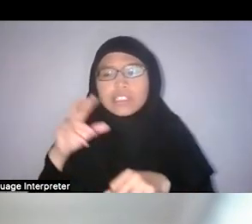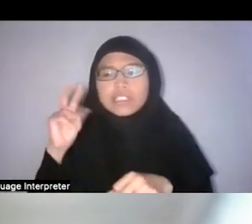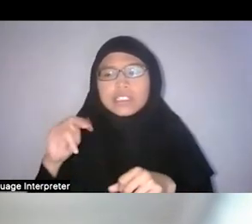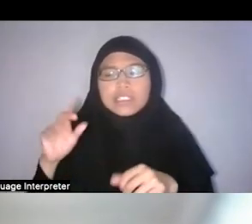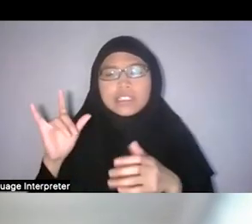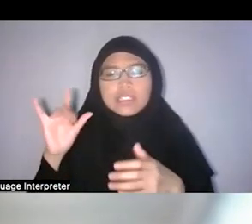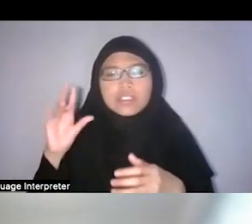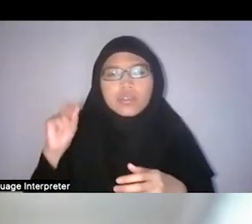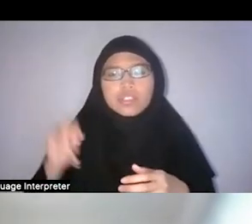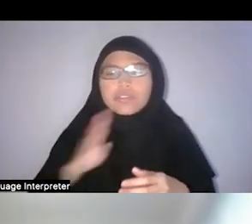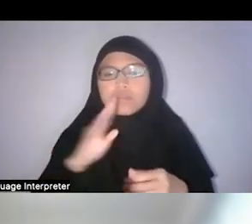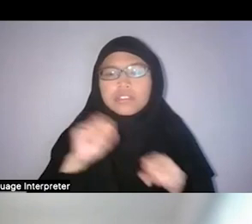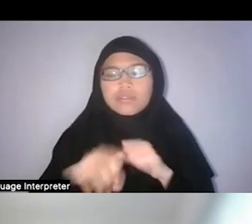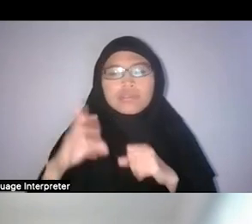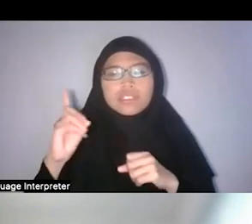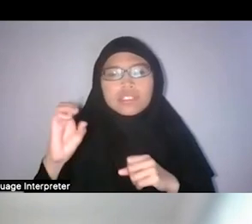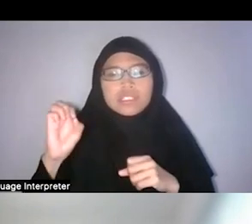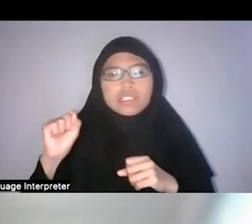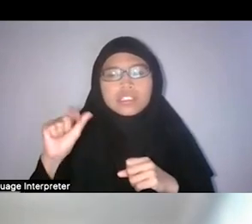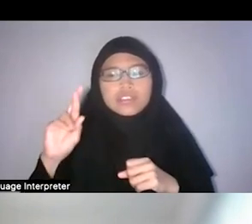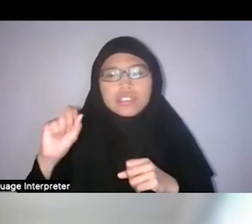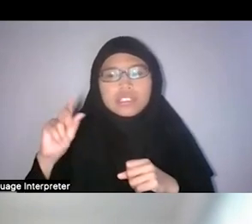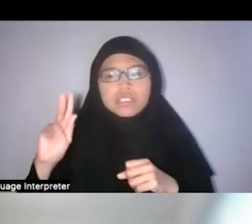I mean, that’s just me. I agree.